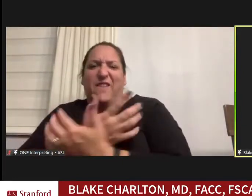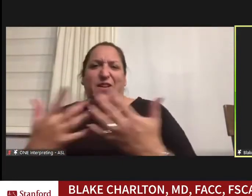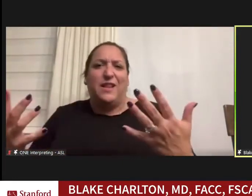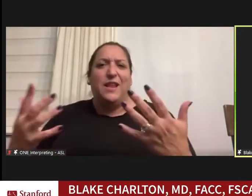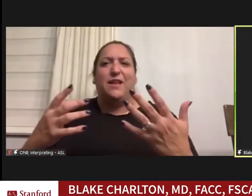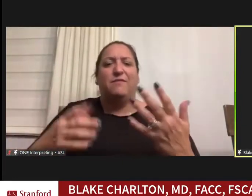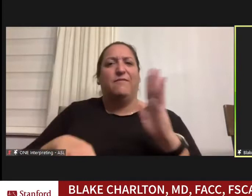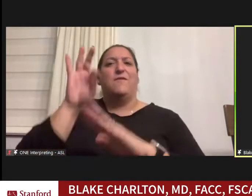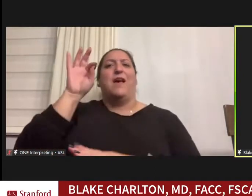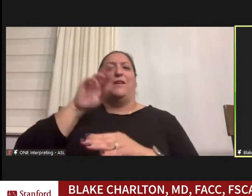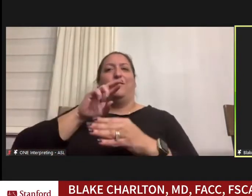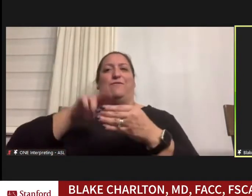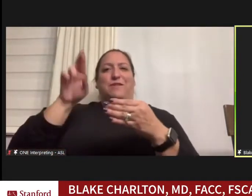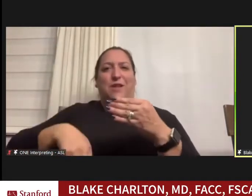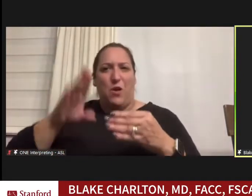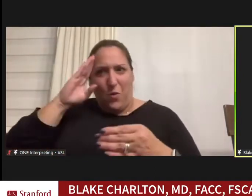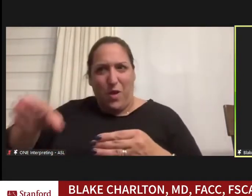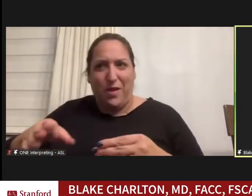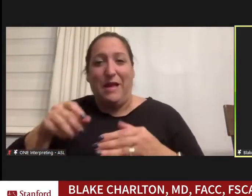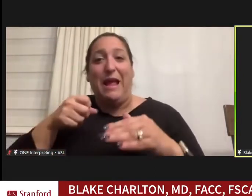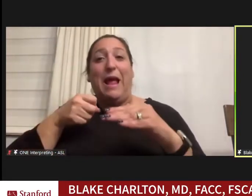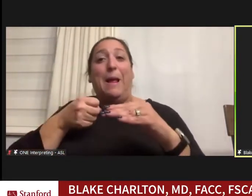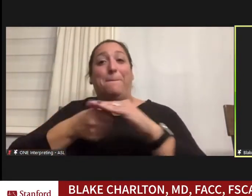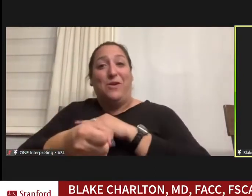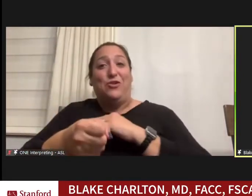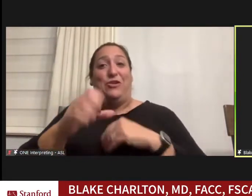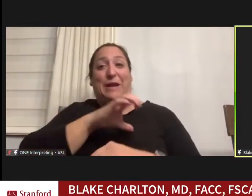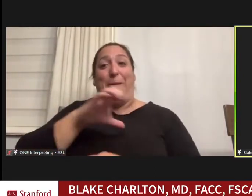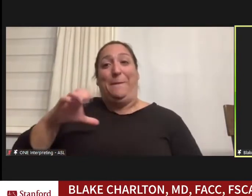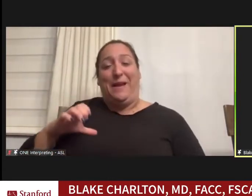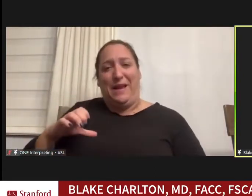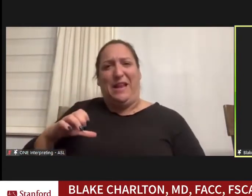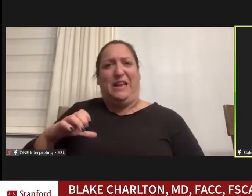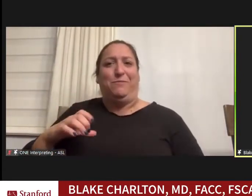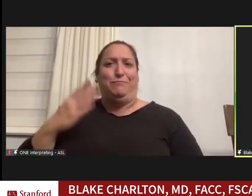And I think these folks were smart enough to look past my naïveté of thinking